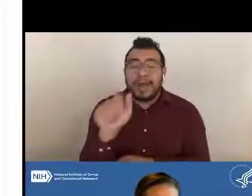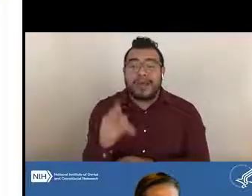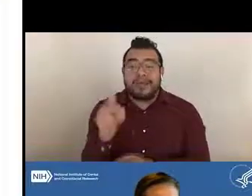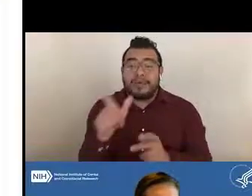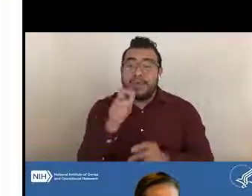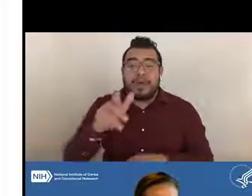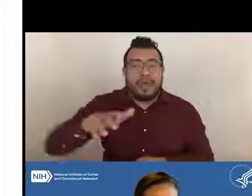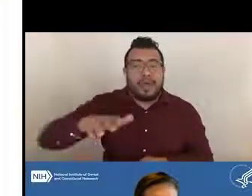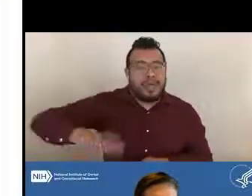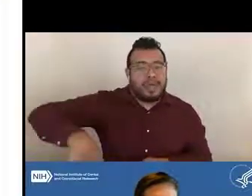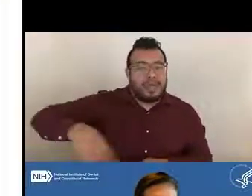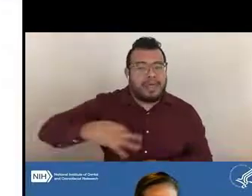So next slide please.